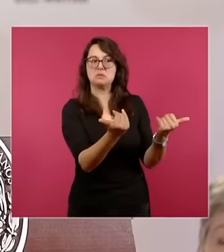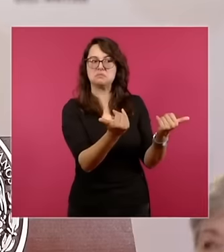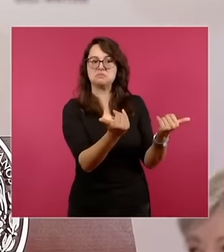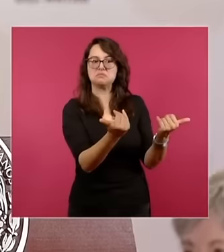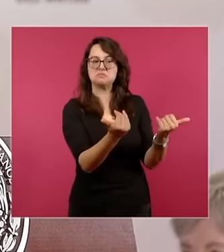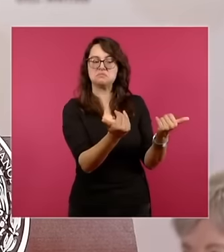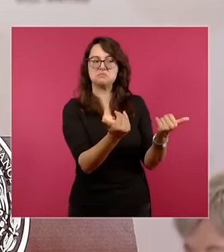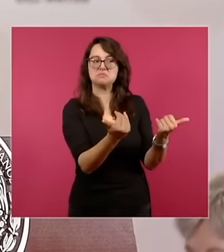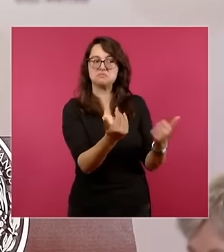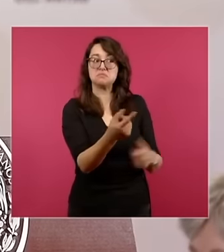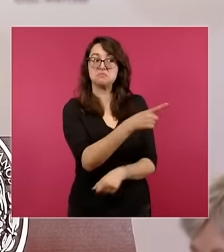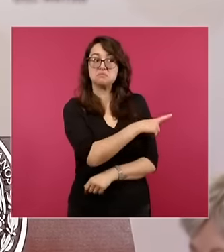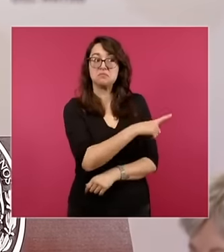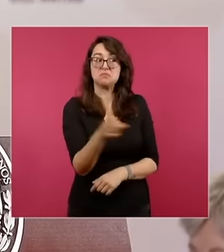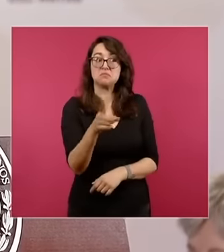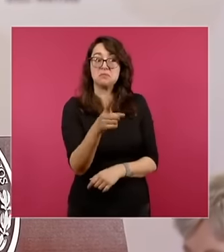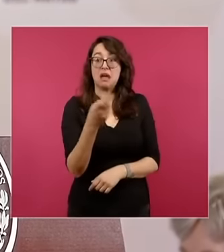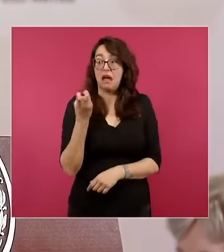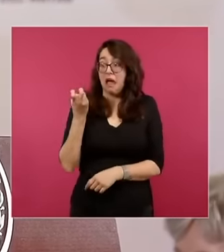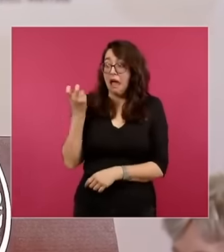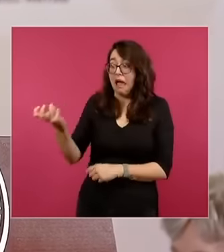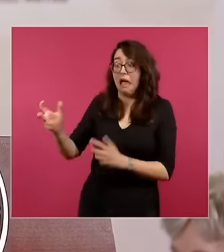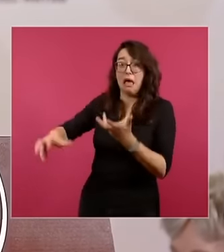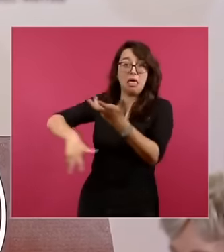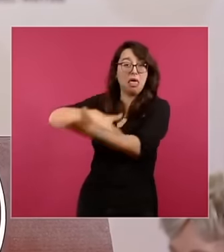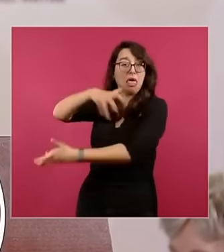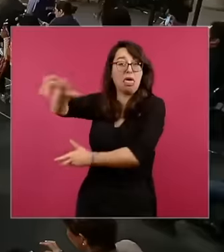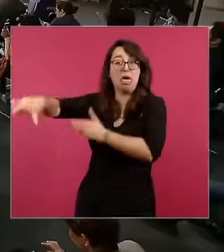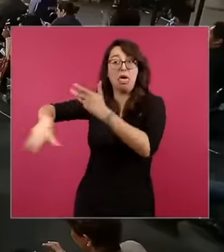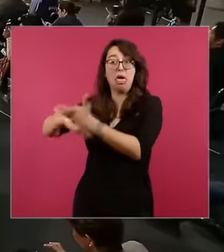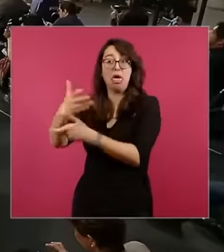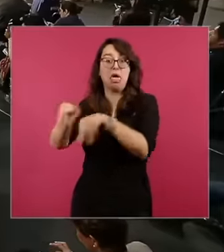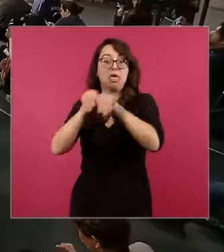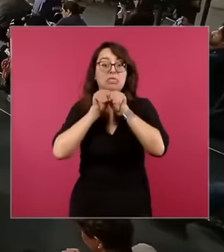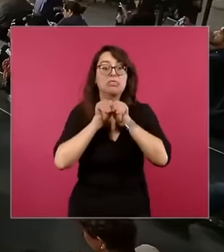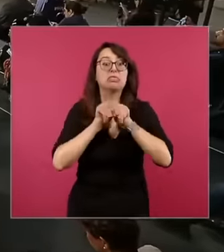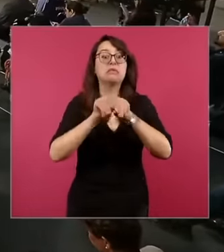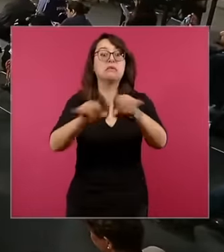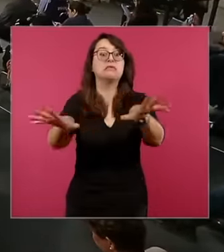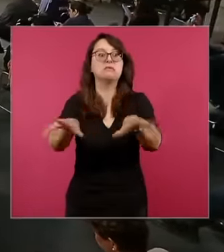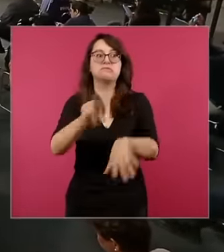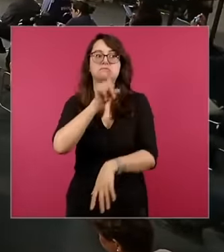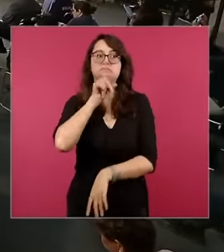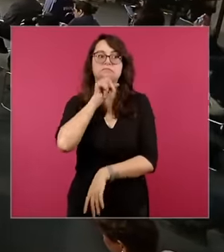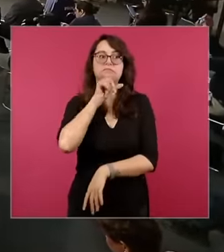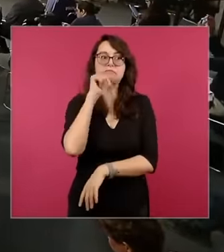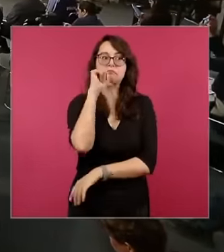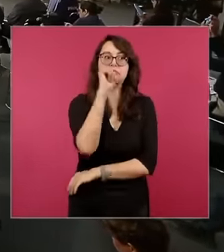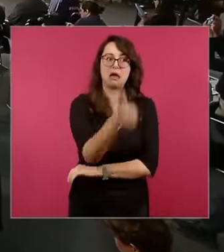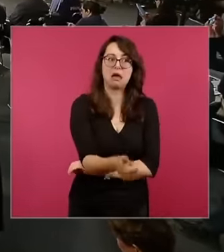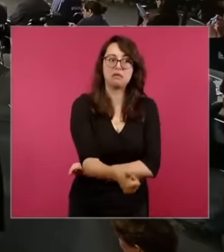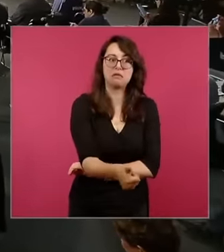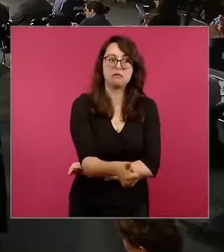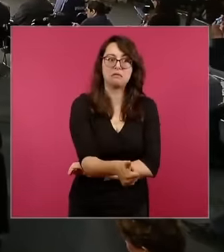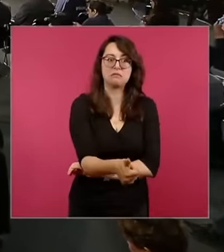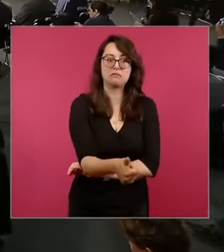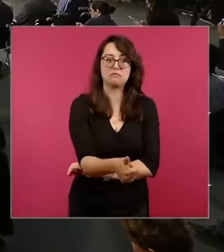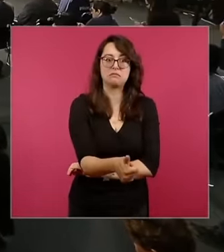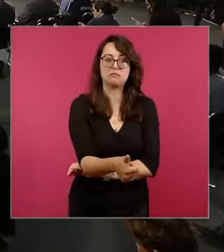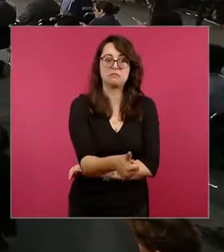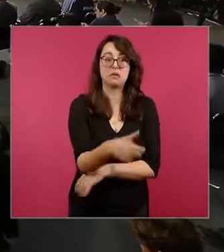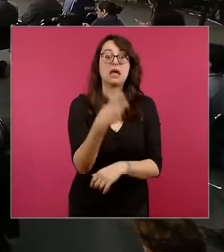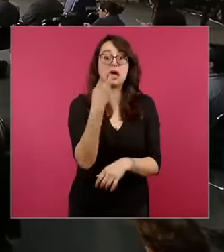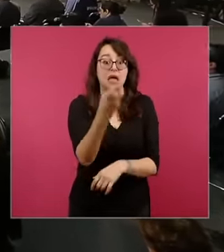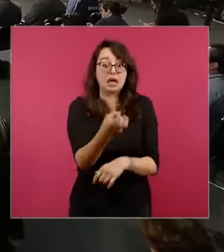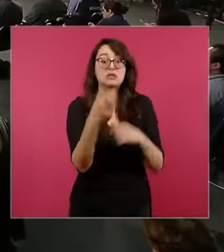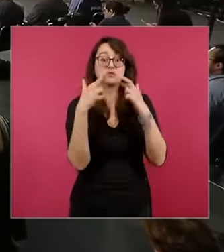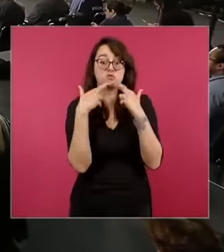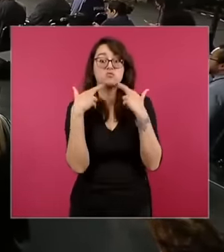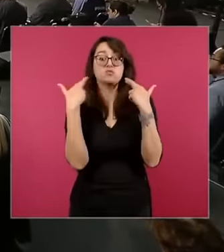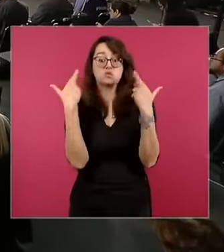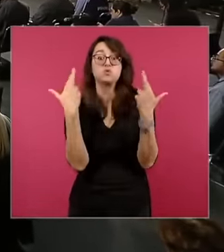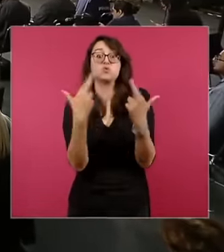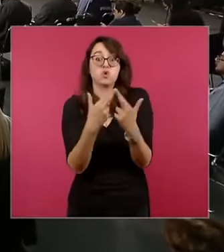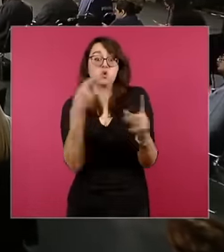, and what do they think the meeting was for? that they should not talk about